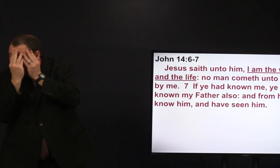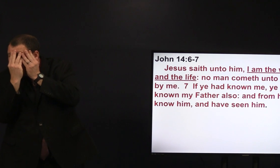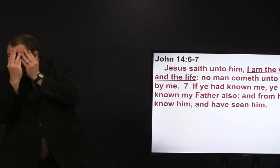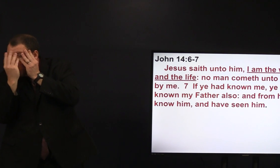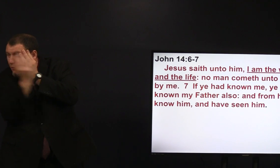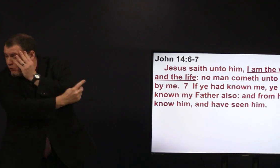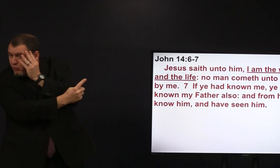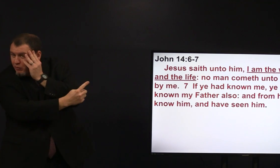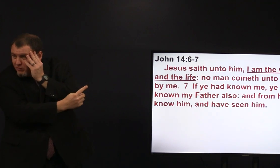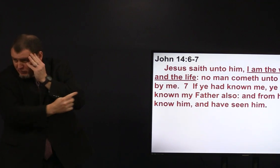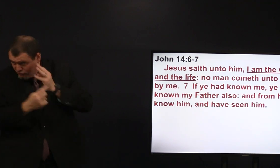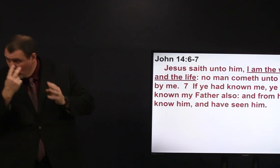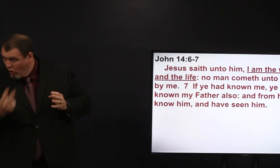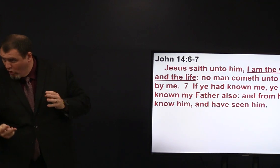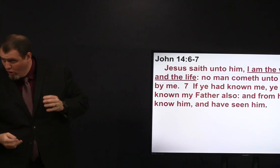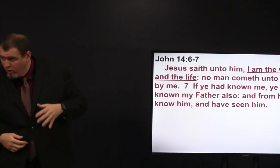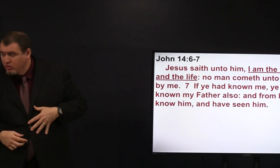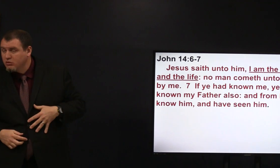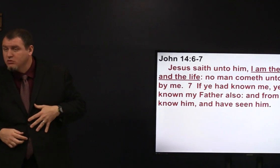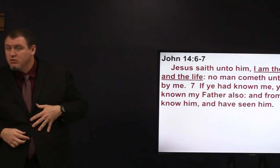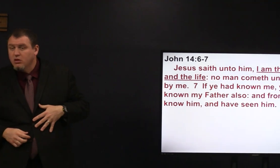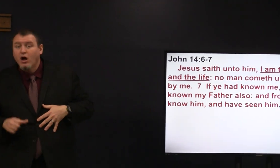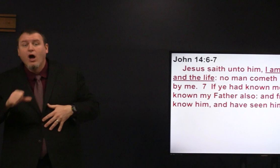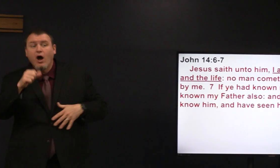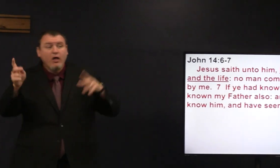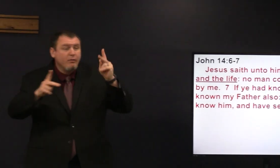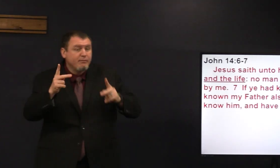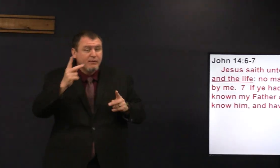and he had to hide until God passed by him